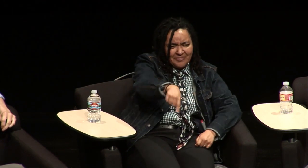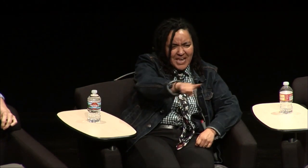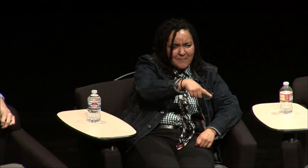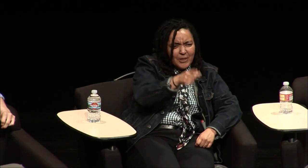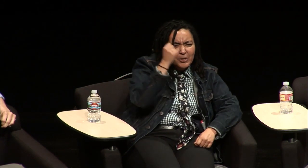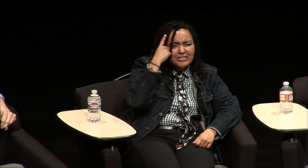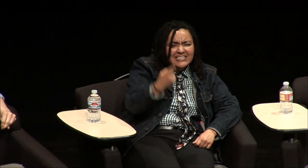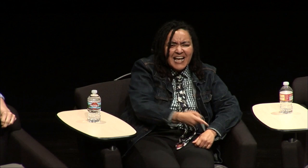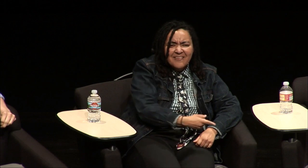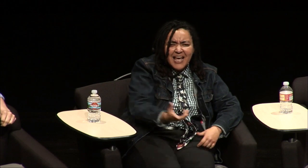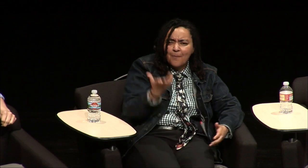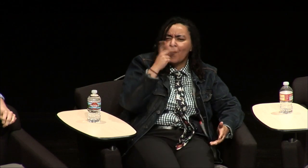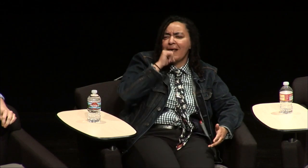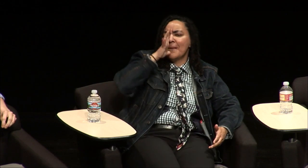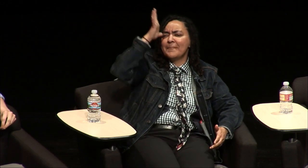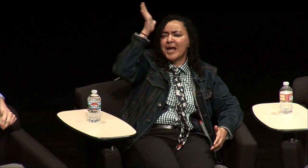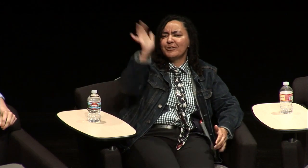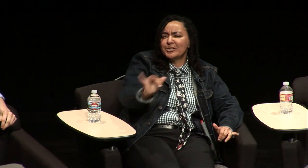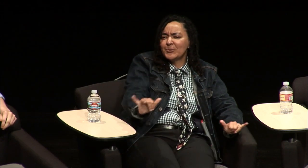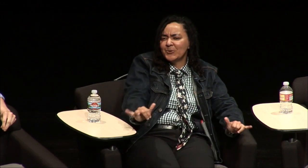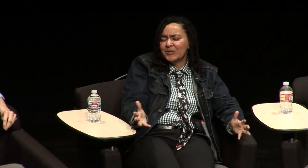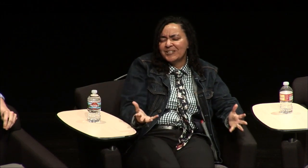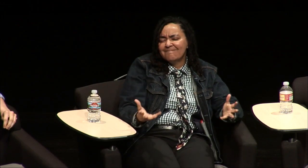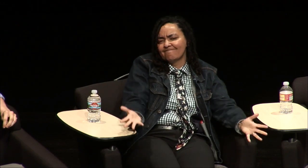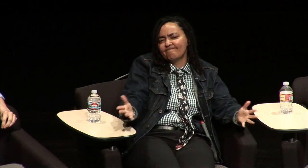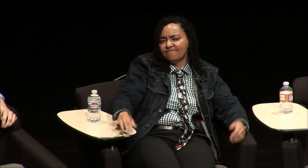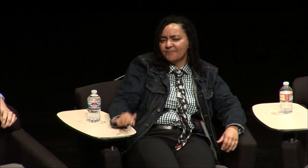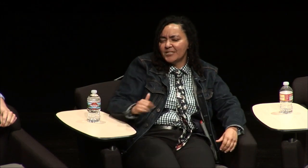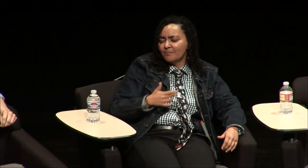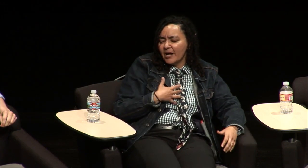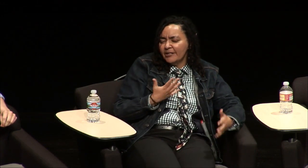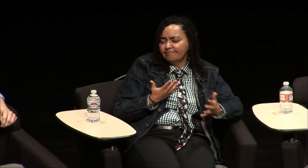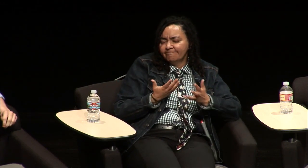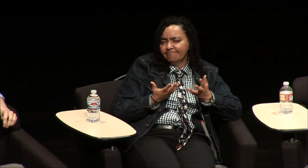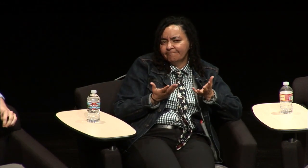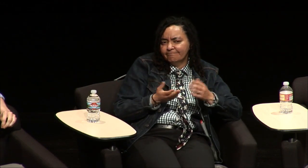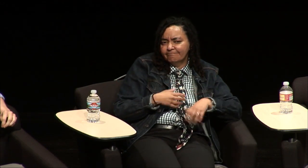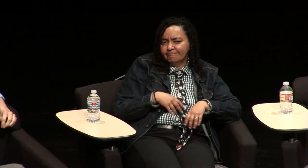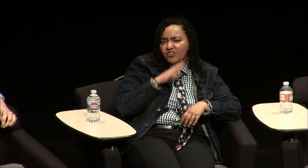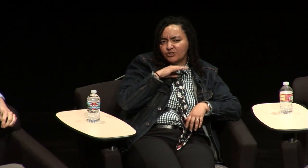you can laugh at my story a parent in four weeks can learn enough sign to tell